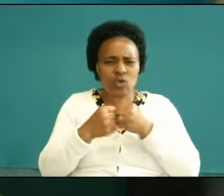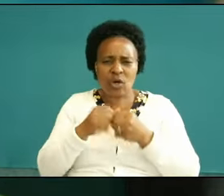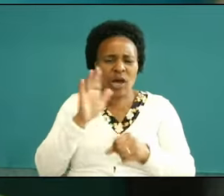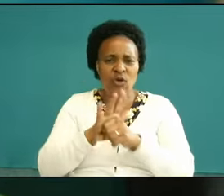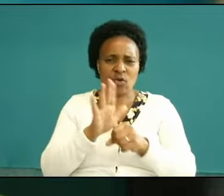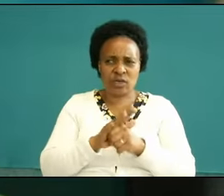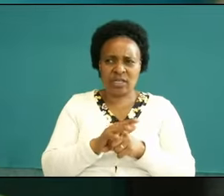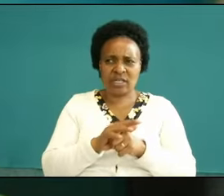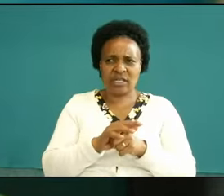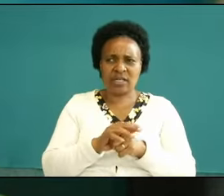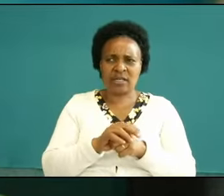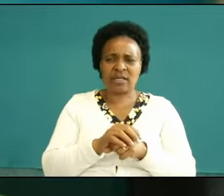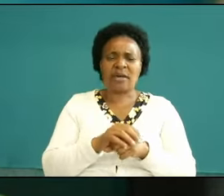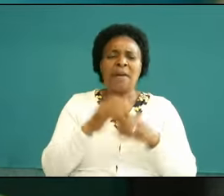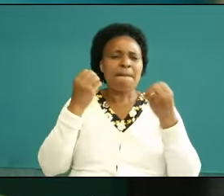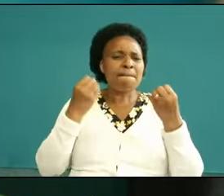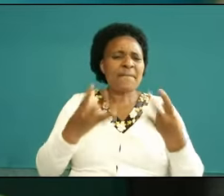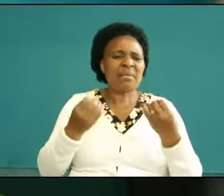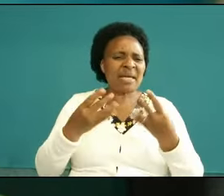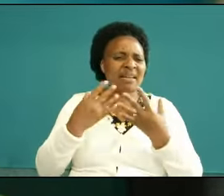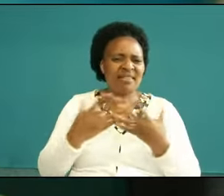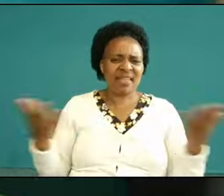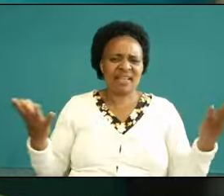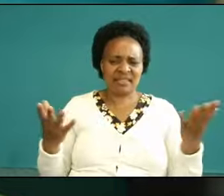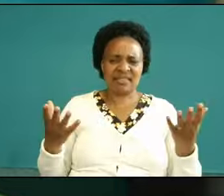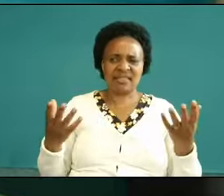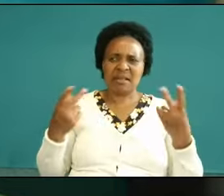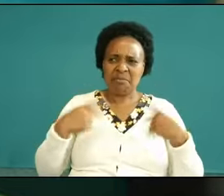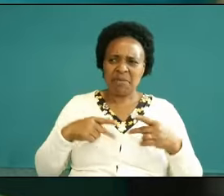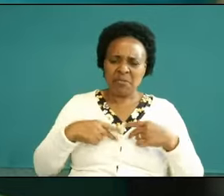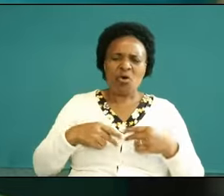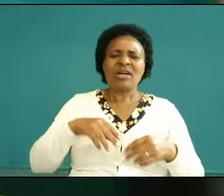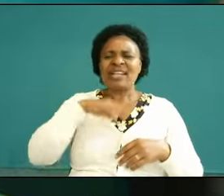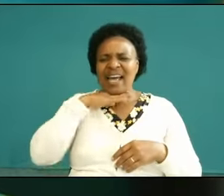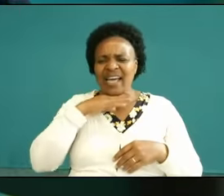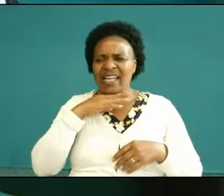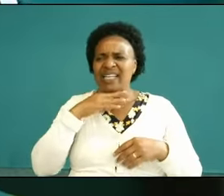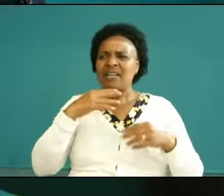more breaks our head people are committing suicide people are dying all things let